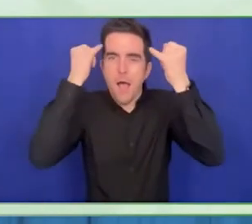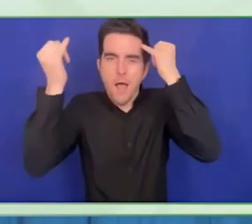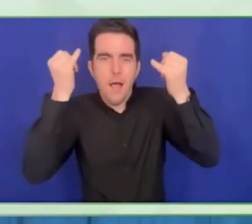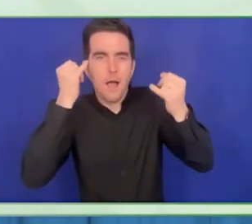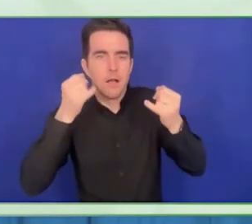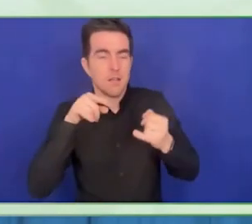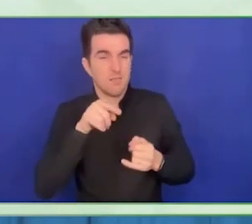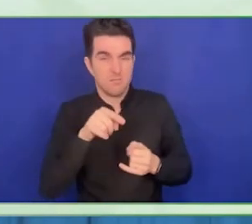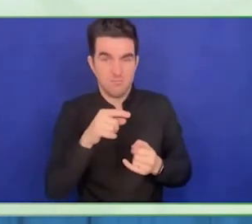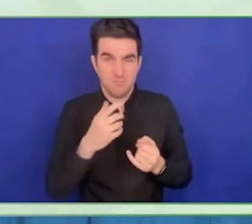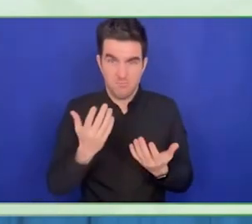We do financing.